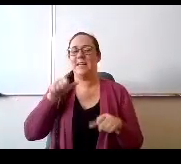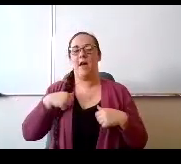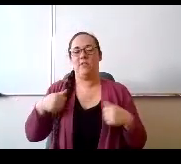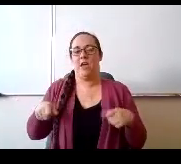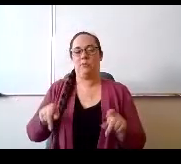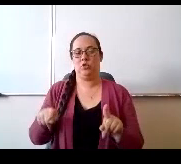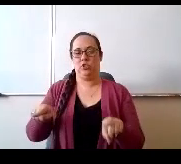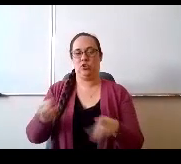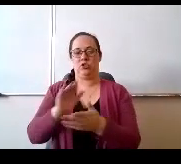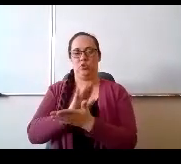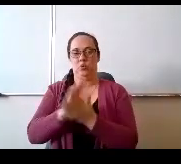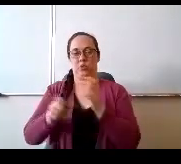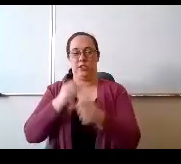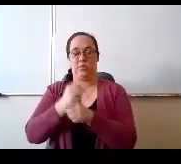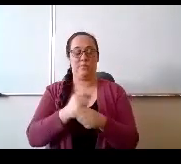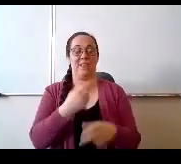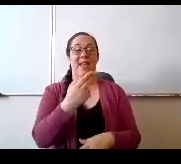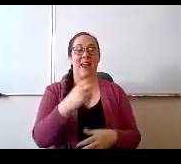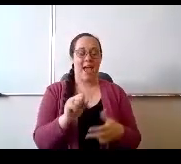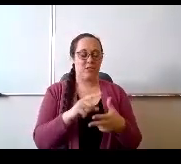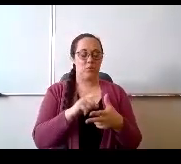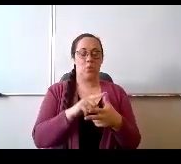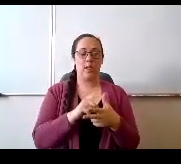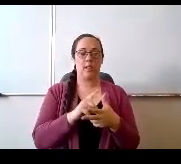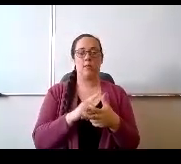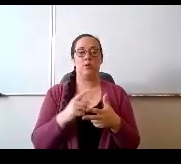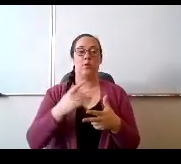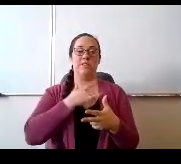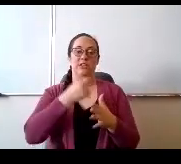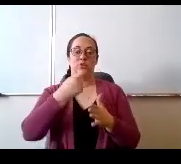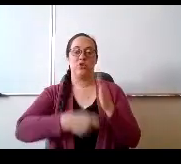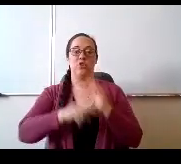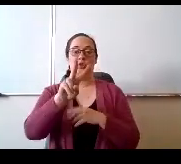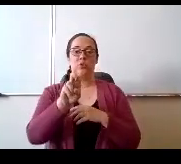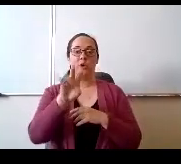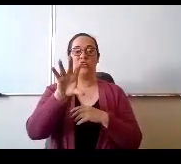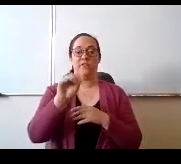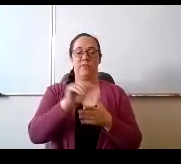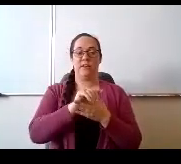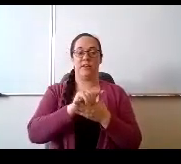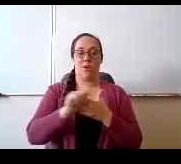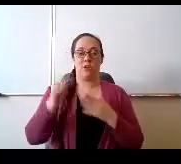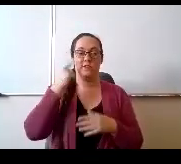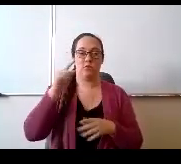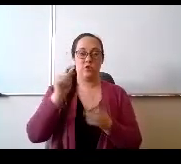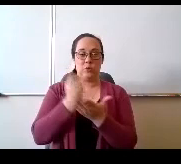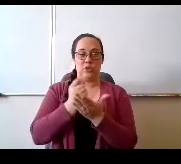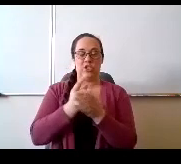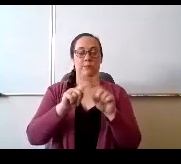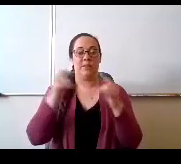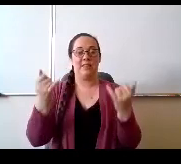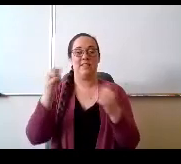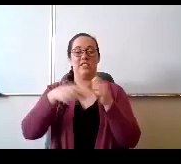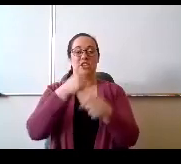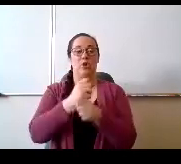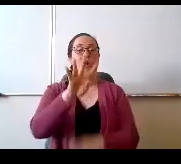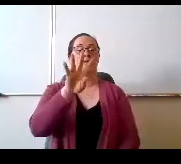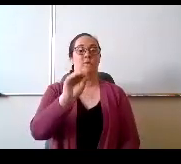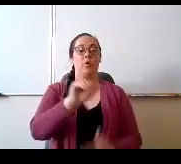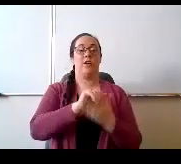this school year at the high school level we normally charge 250 tuition. This year we will charge $40 per class.